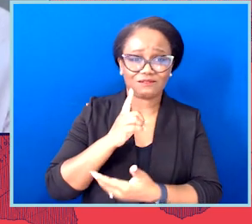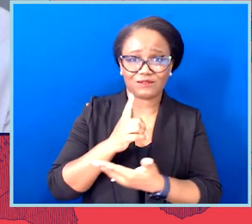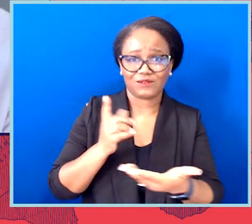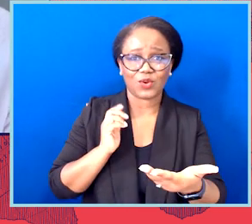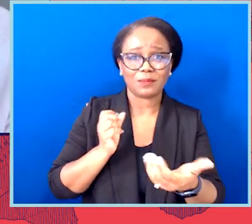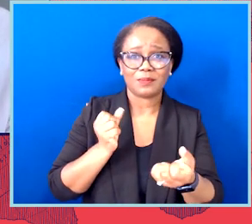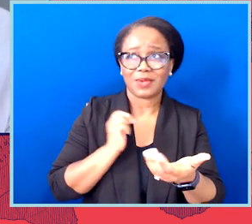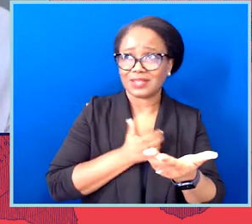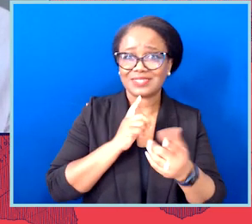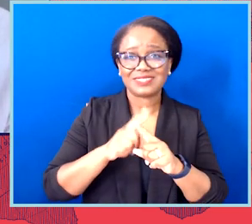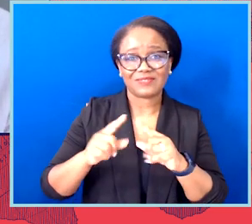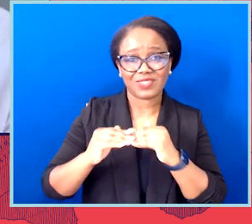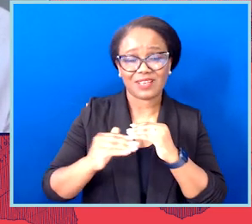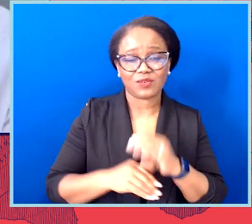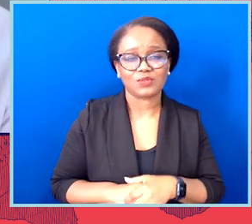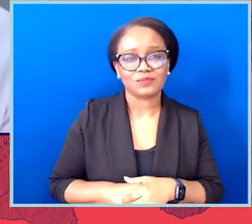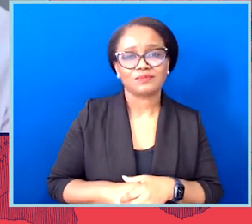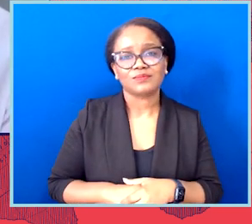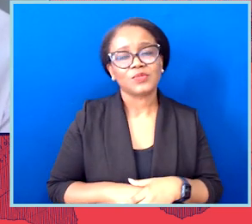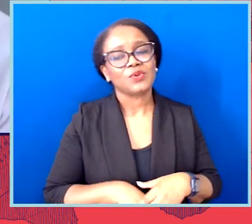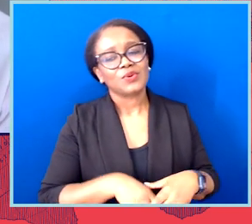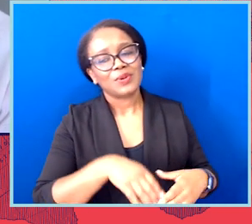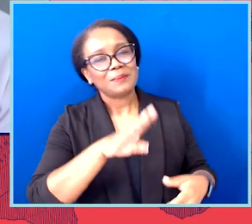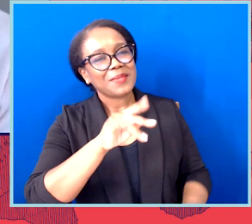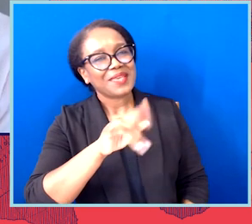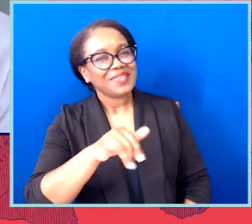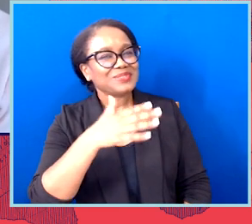Thank you so much, Sophia, for that little glimmer of hope that you snuck in there at